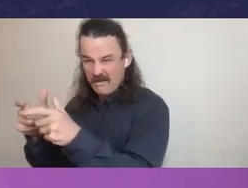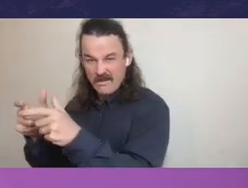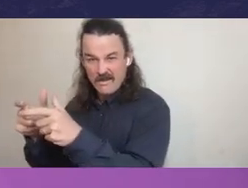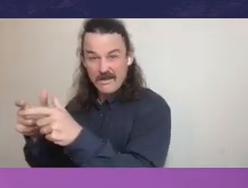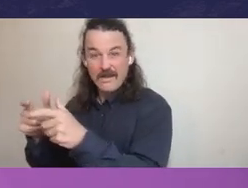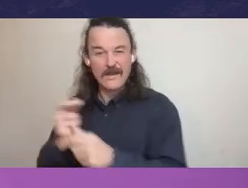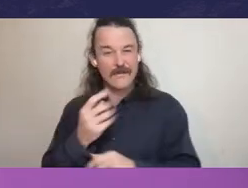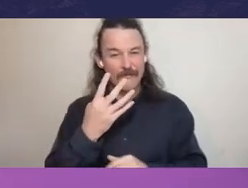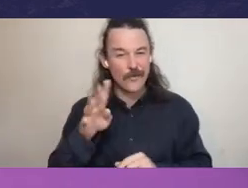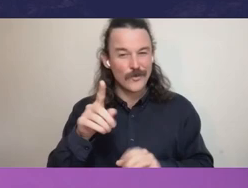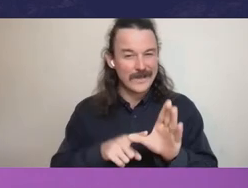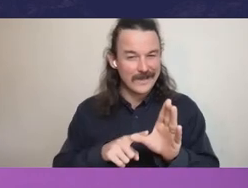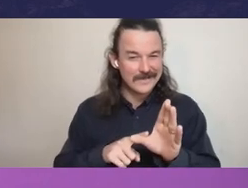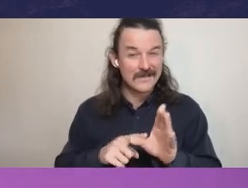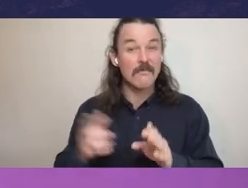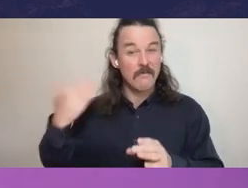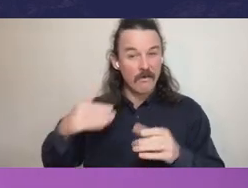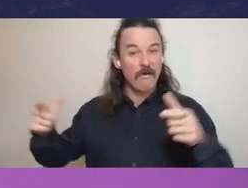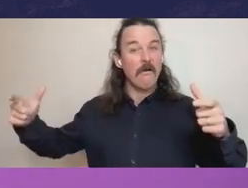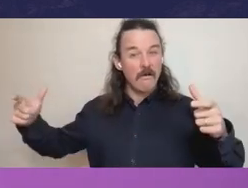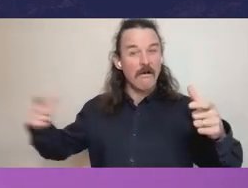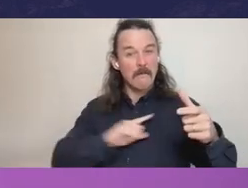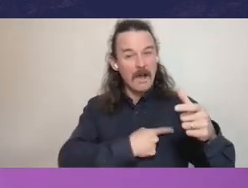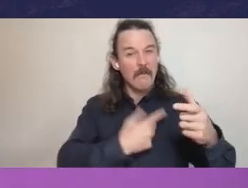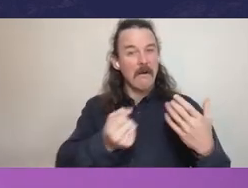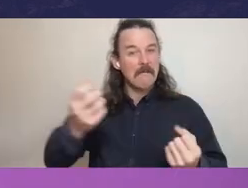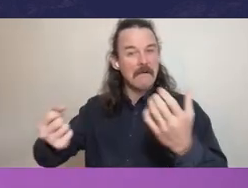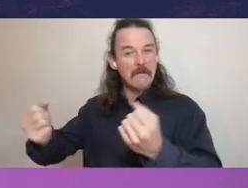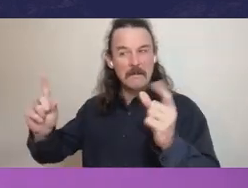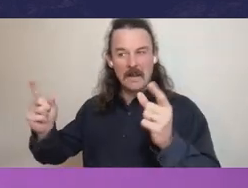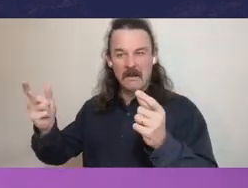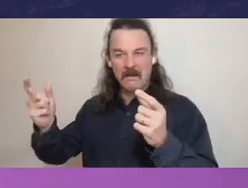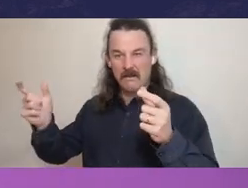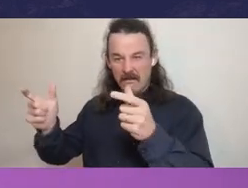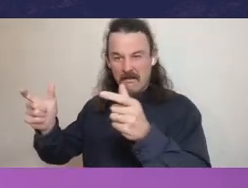My predecessor in the New South Wales ICAC Peter Hall